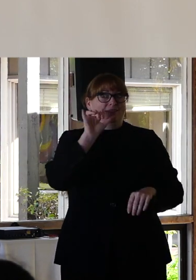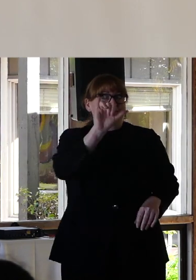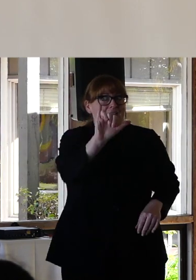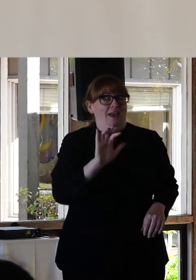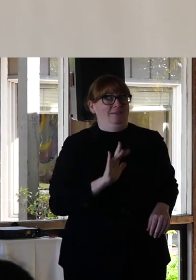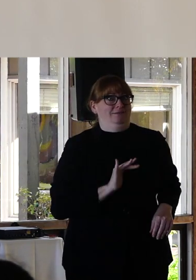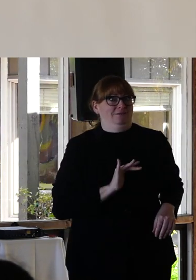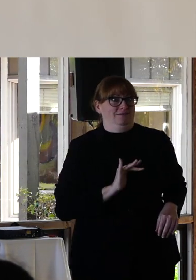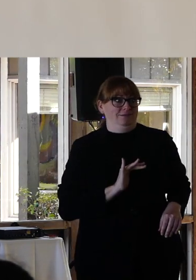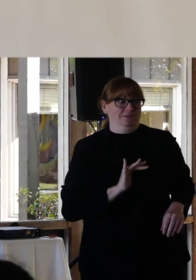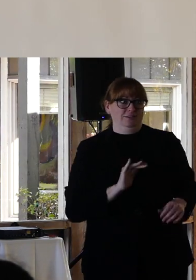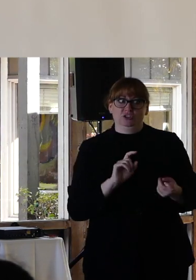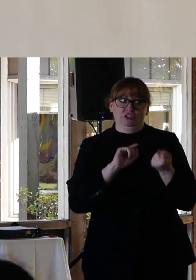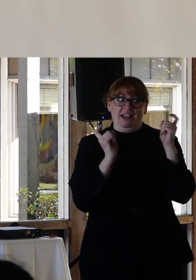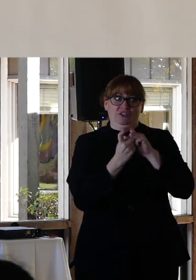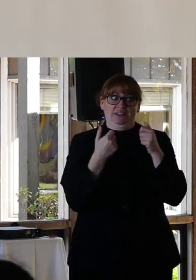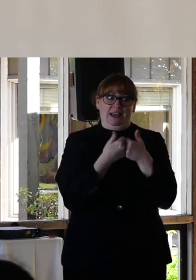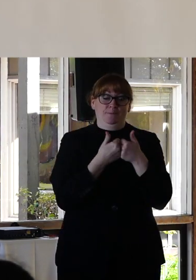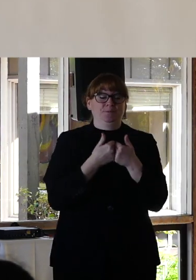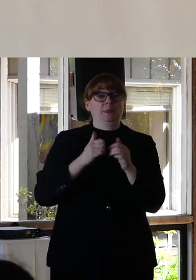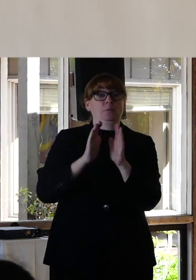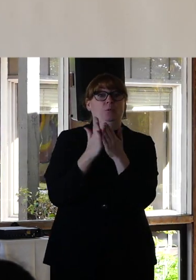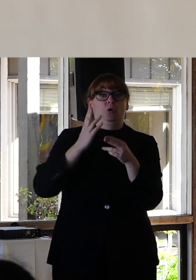In the book called Building Bridges, tools for developing